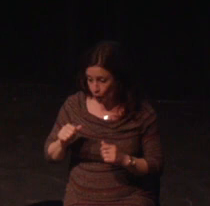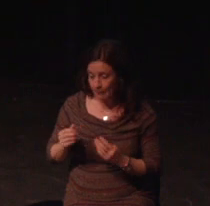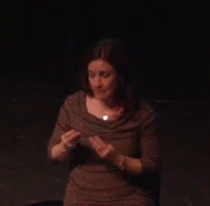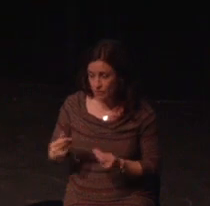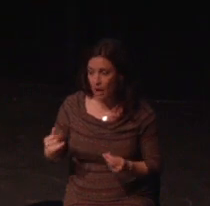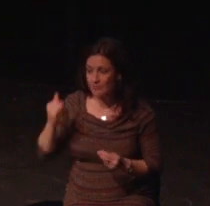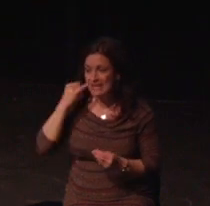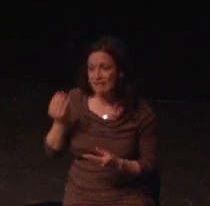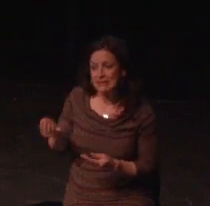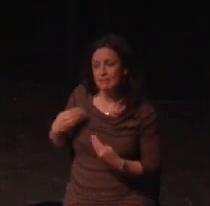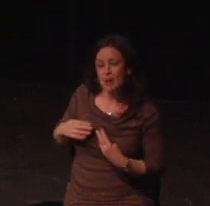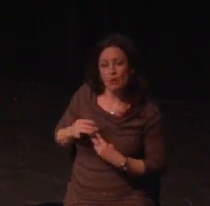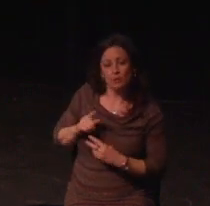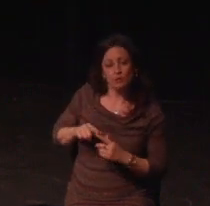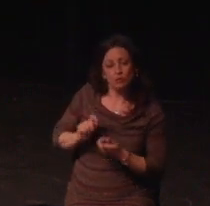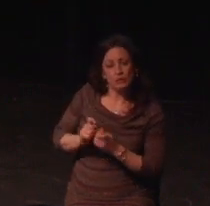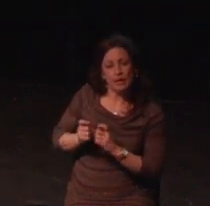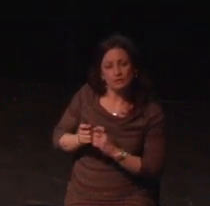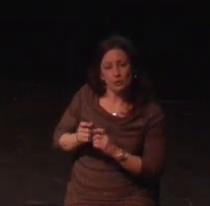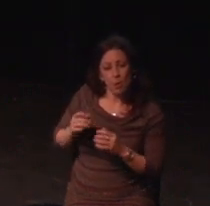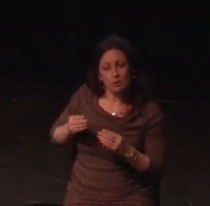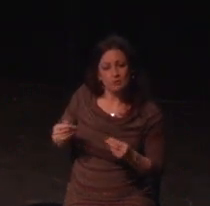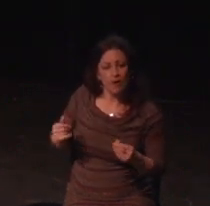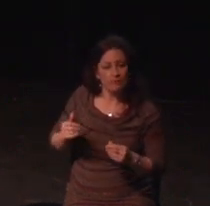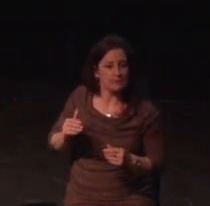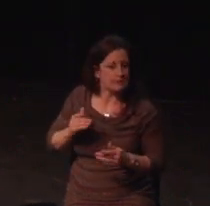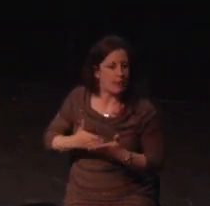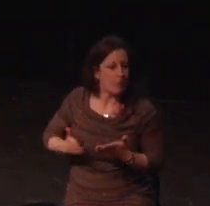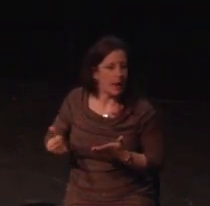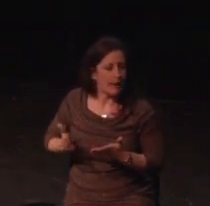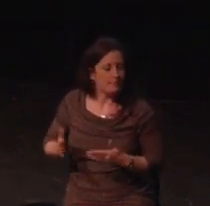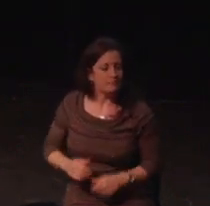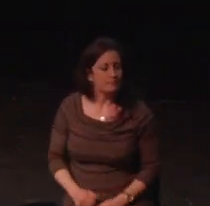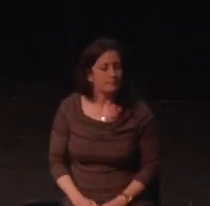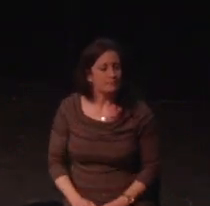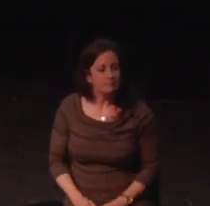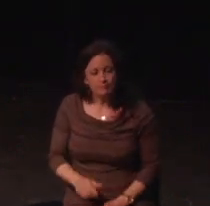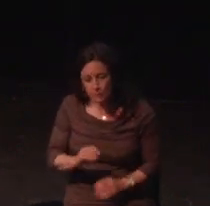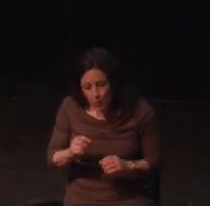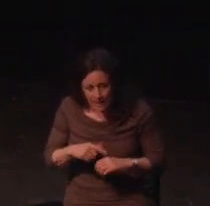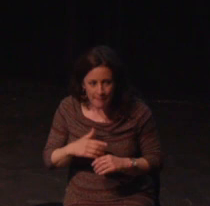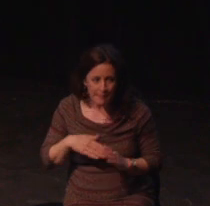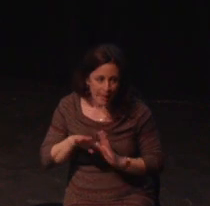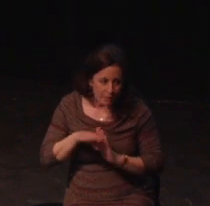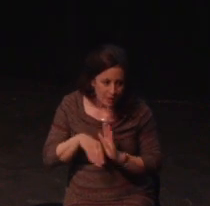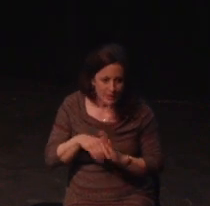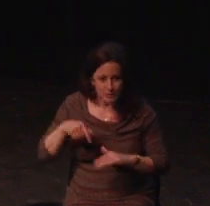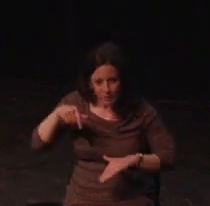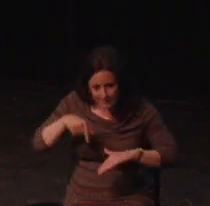they've challenged me in more ways than one, games have even been Pain Management. I live with chronic pain, it's constant.